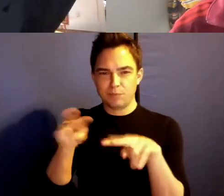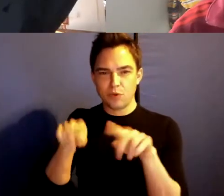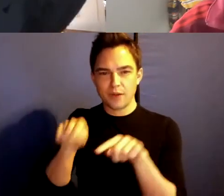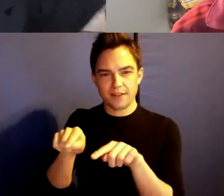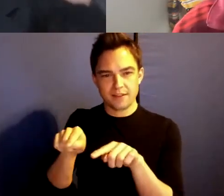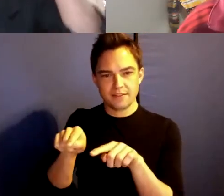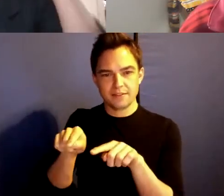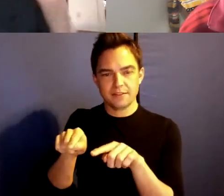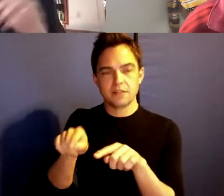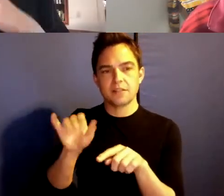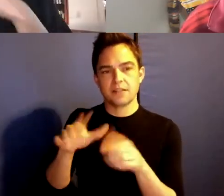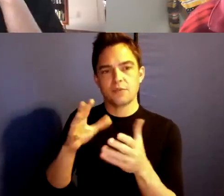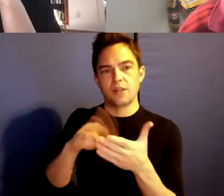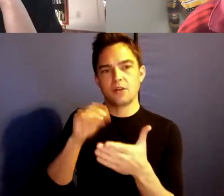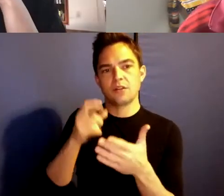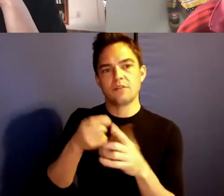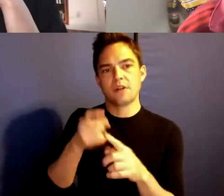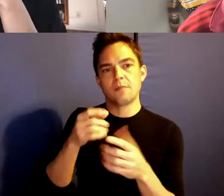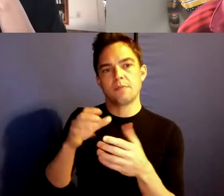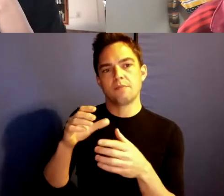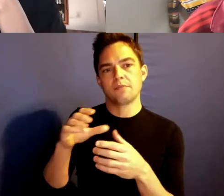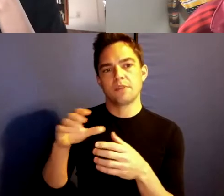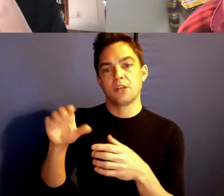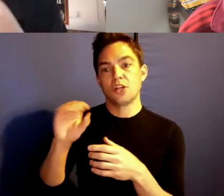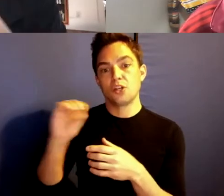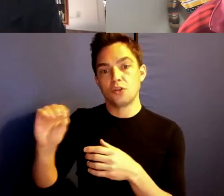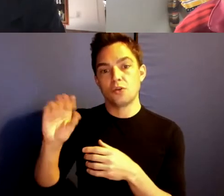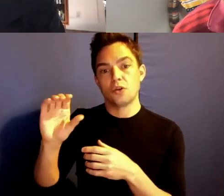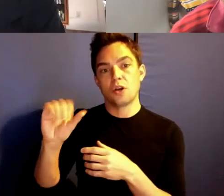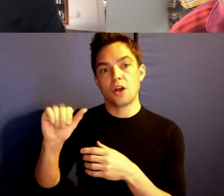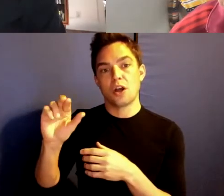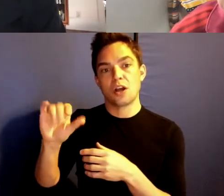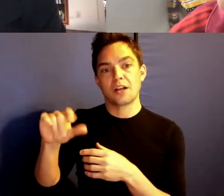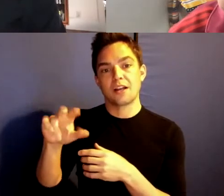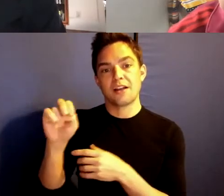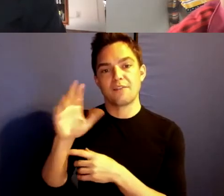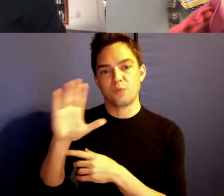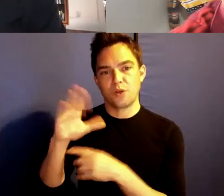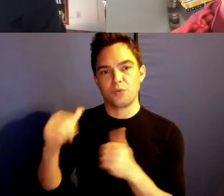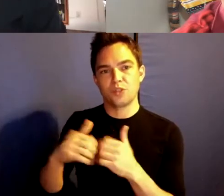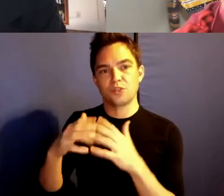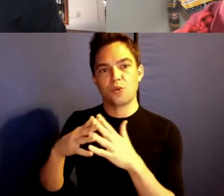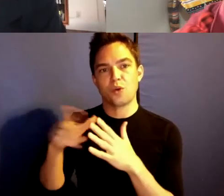through the project of the archive, a kind of funny project that was really anti archival.